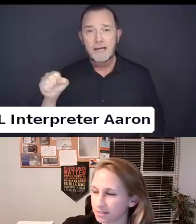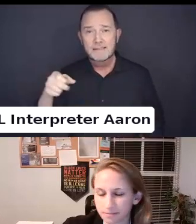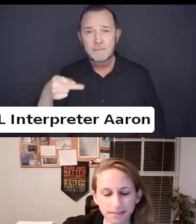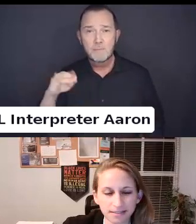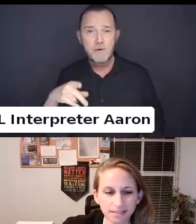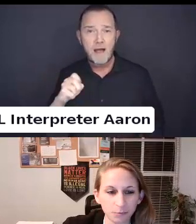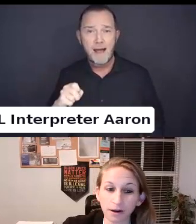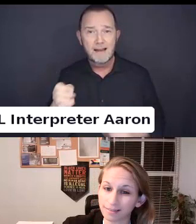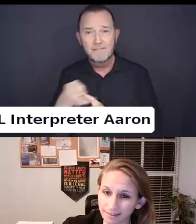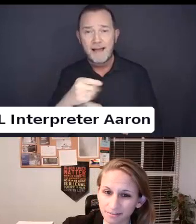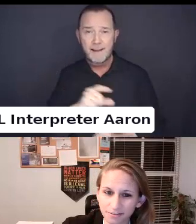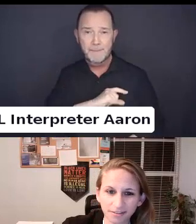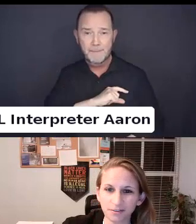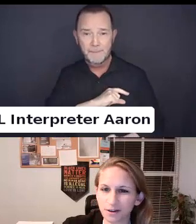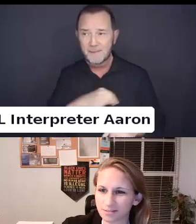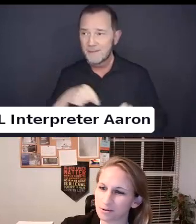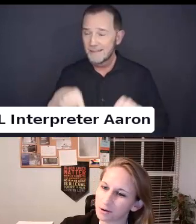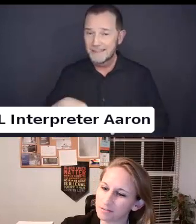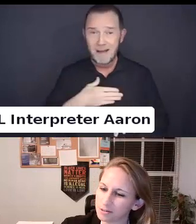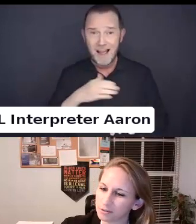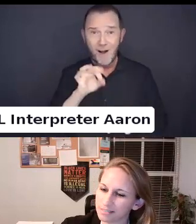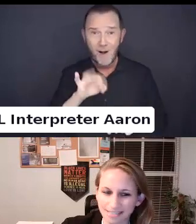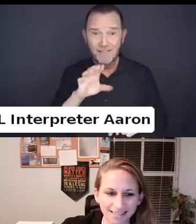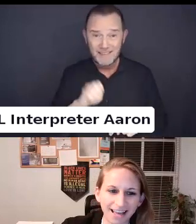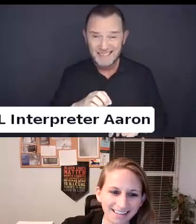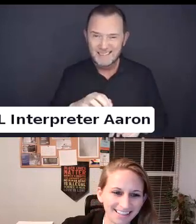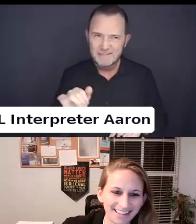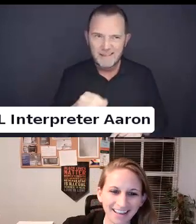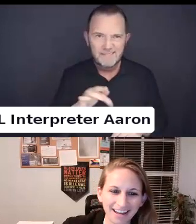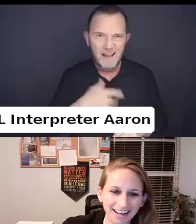This is where I live. If I ask my wife, She will attest to that.